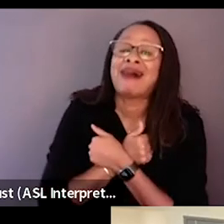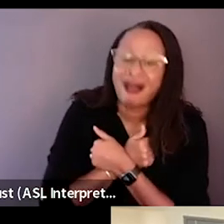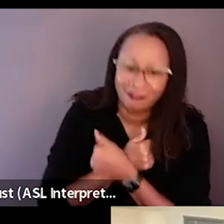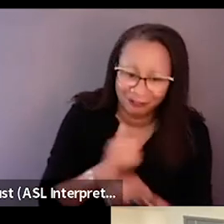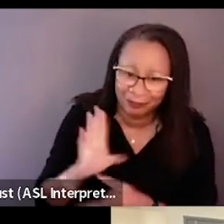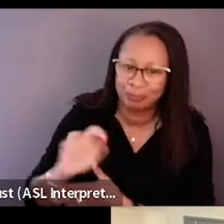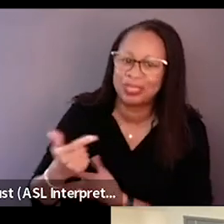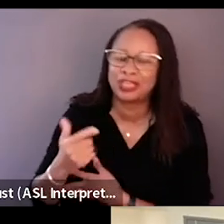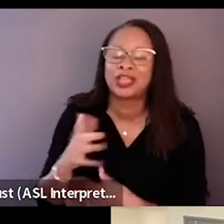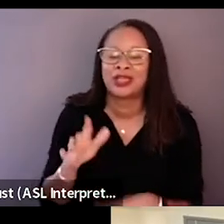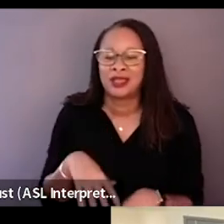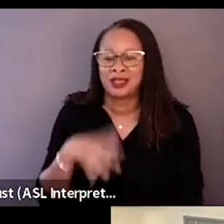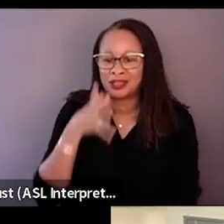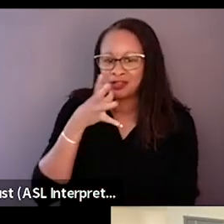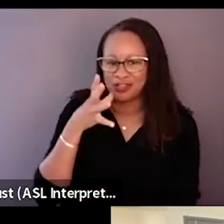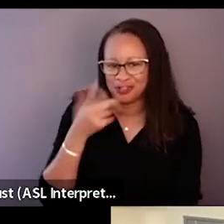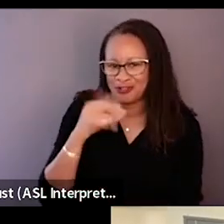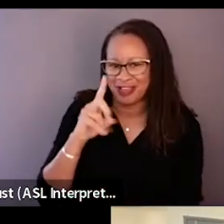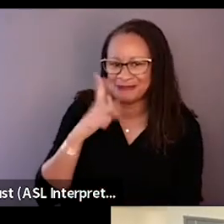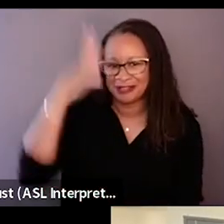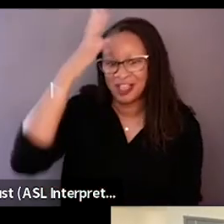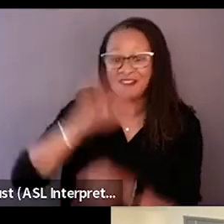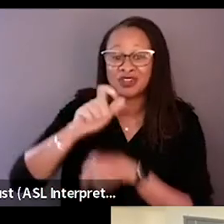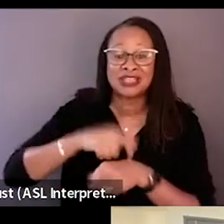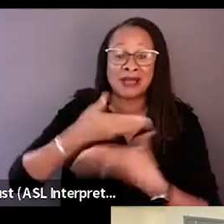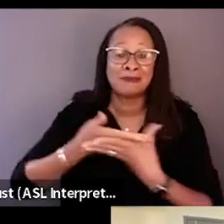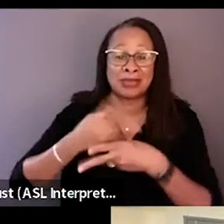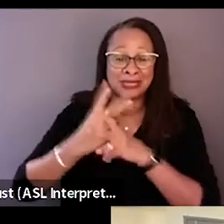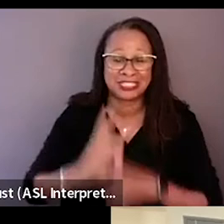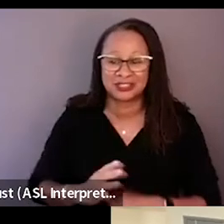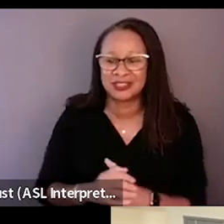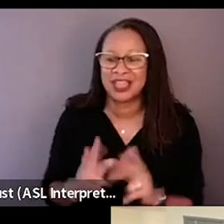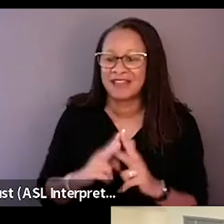They are my full time babysitters, which I'm very lucky to...